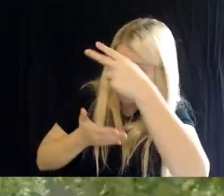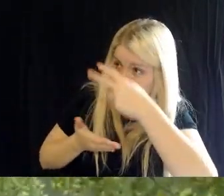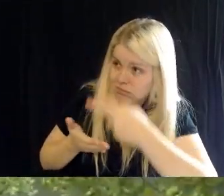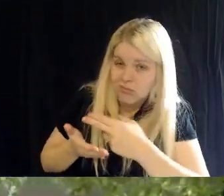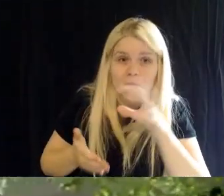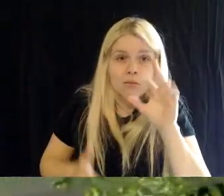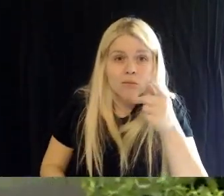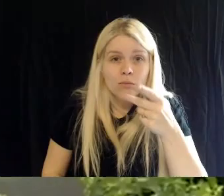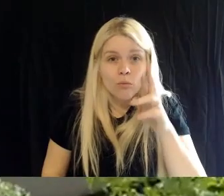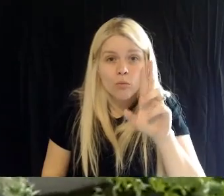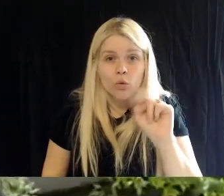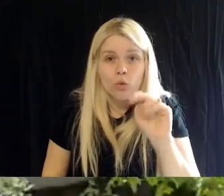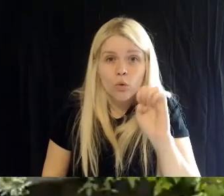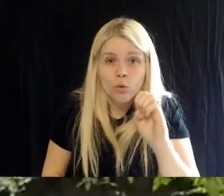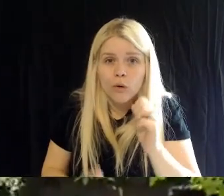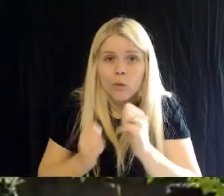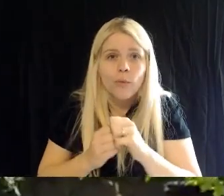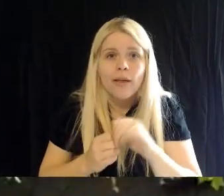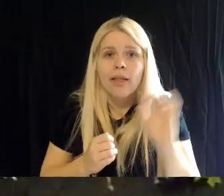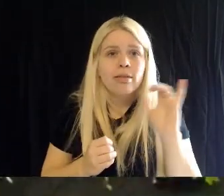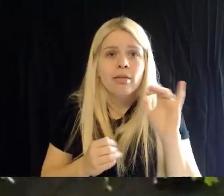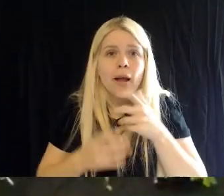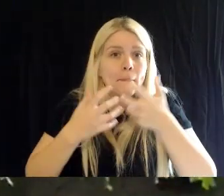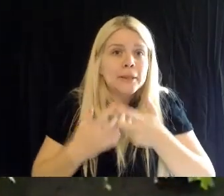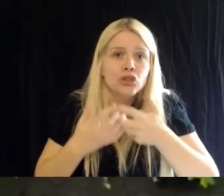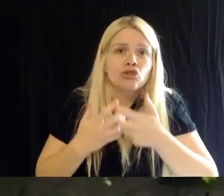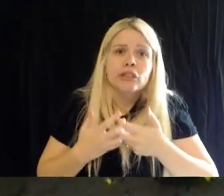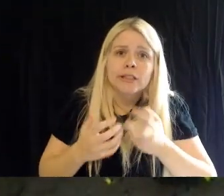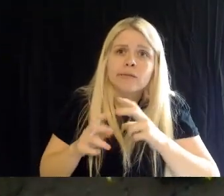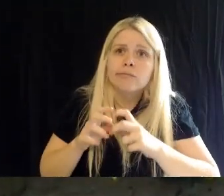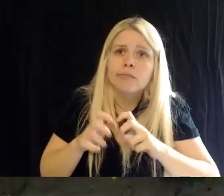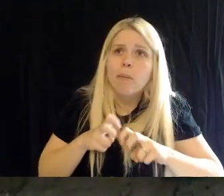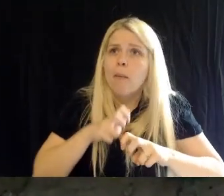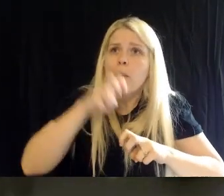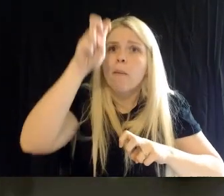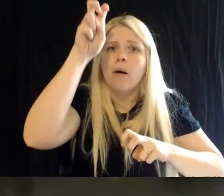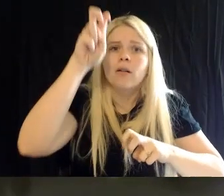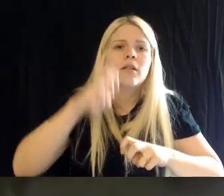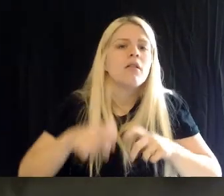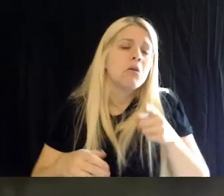Rory: Um, we do have the option of getting a scissor lift in this space.